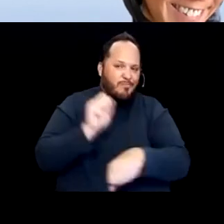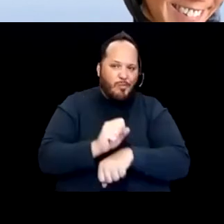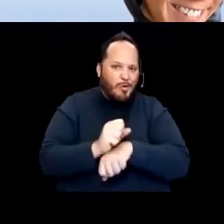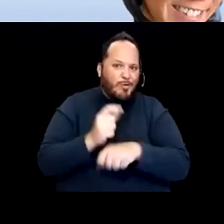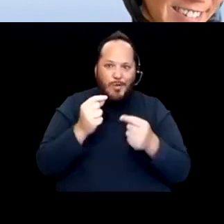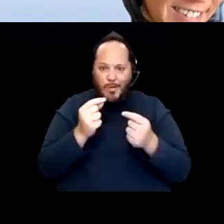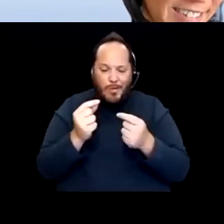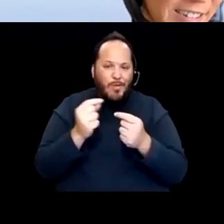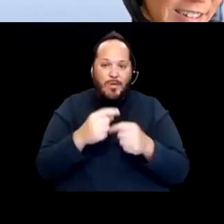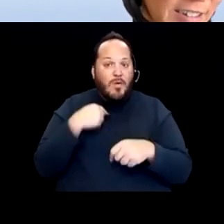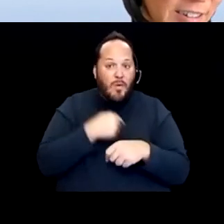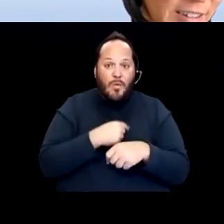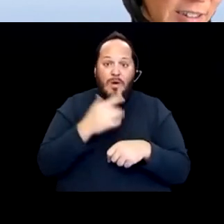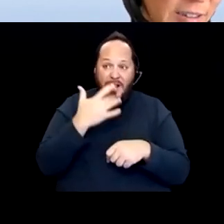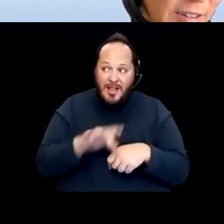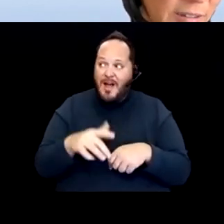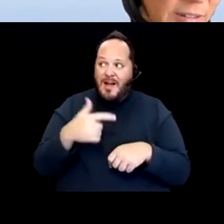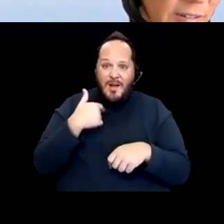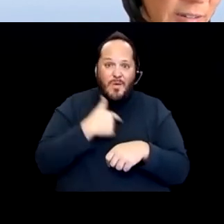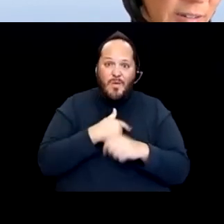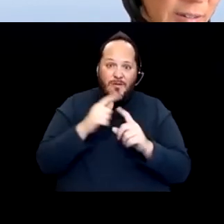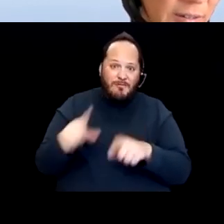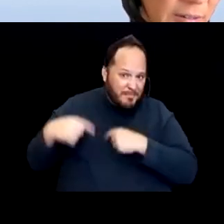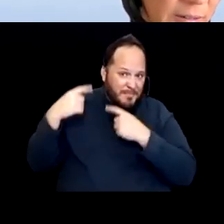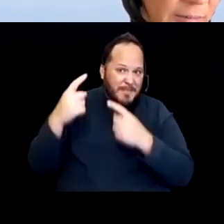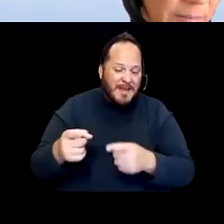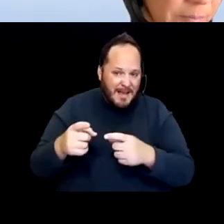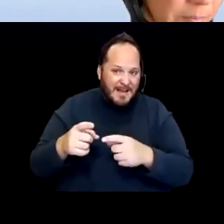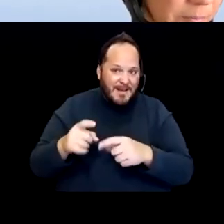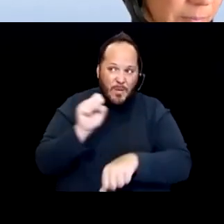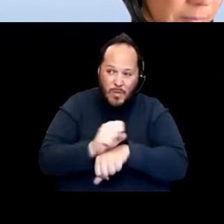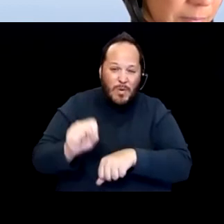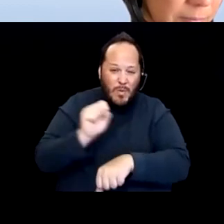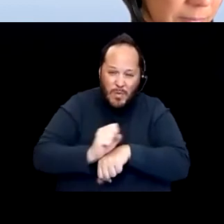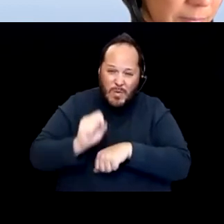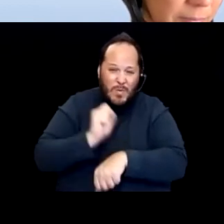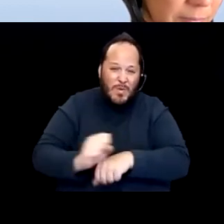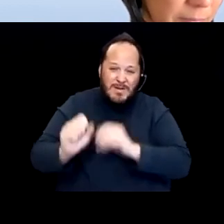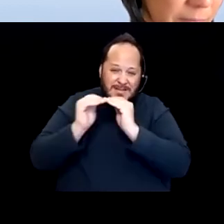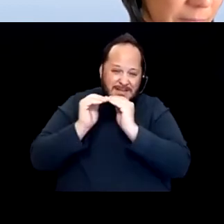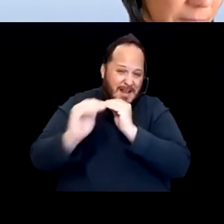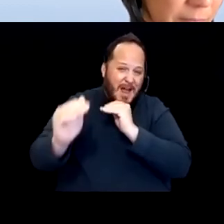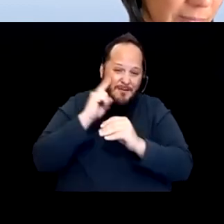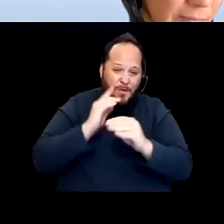that we've been doing this work so steady for over a year now. I can't believe it's over a year.